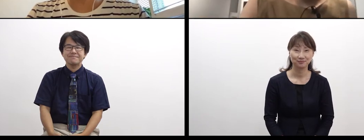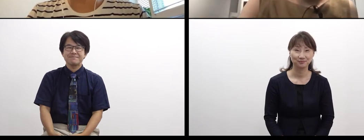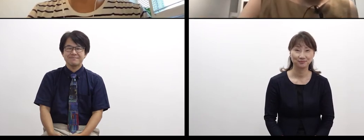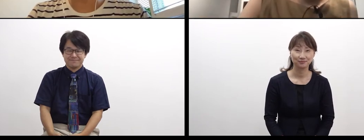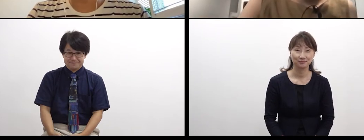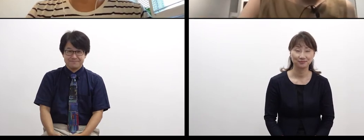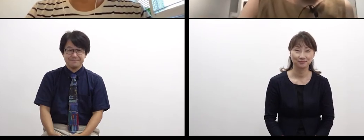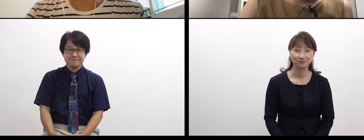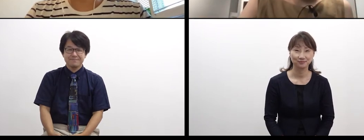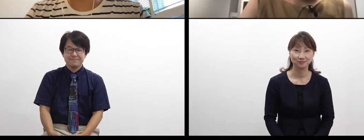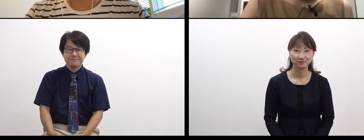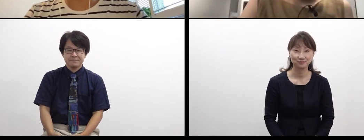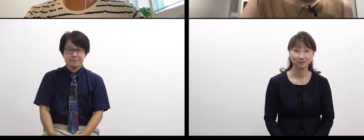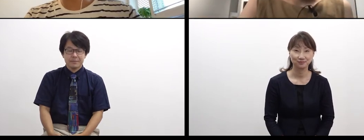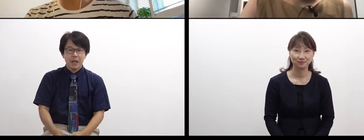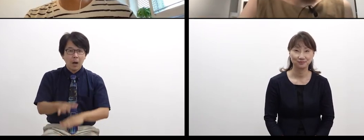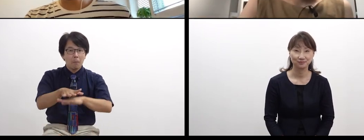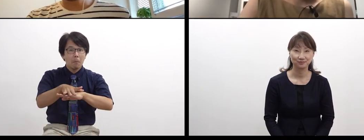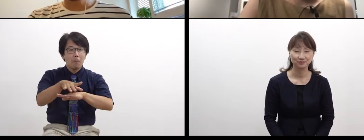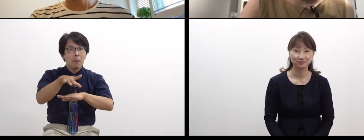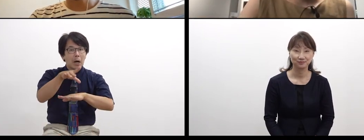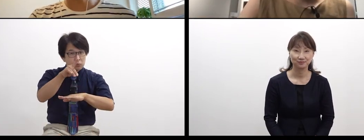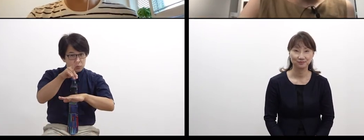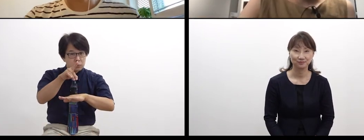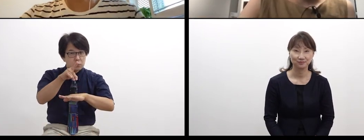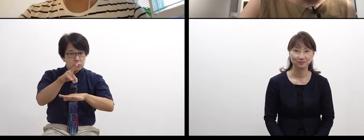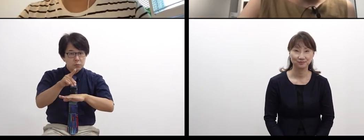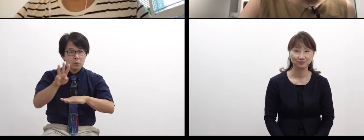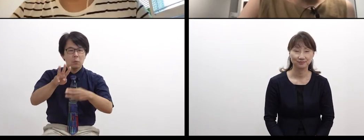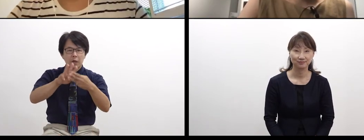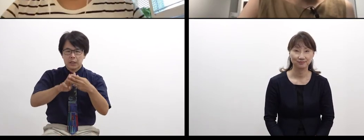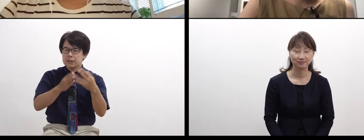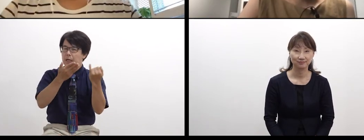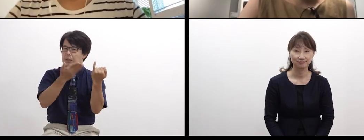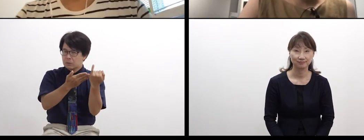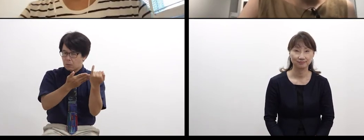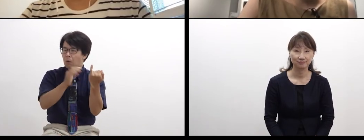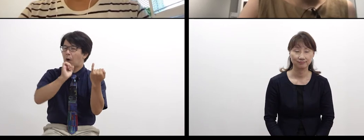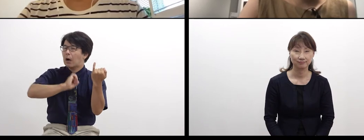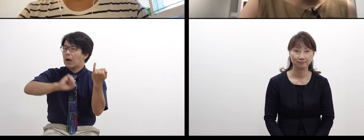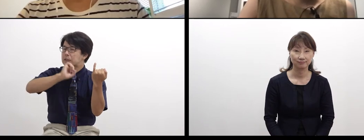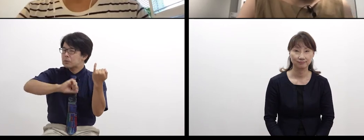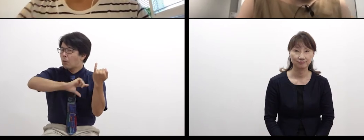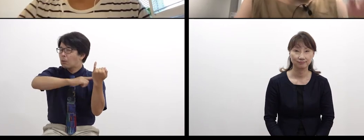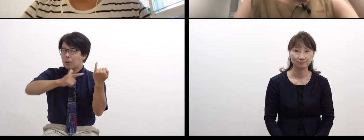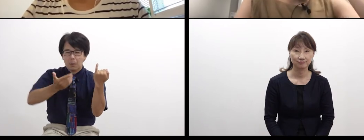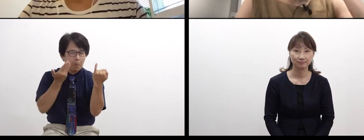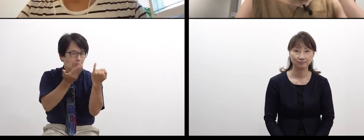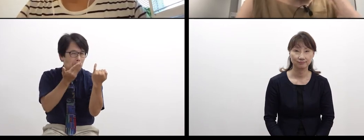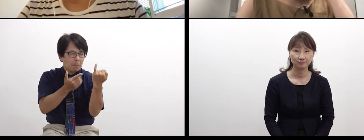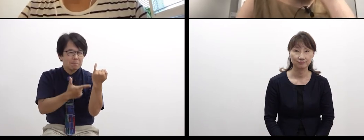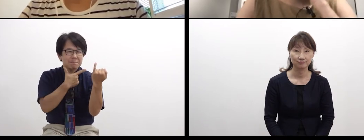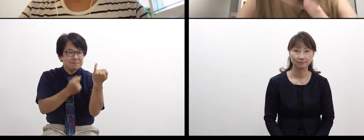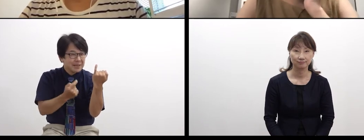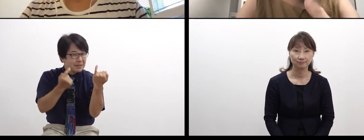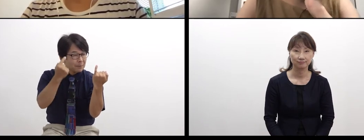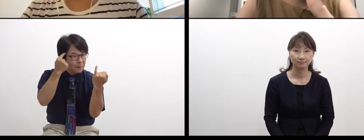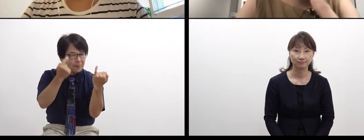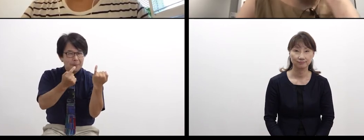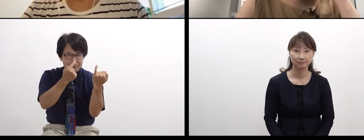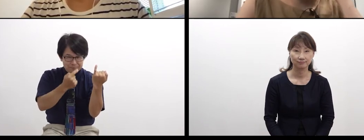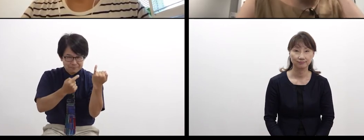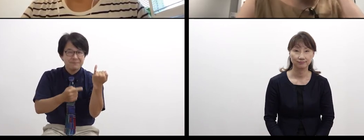I’d like to start with your activities..